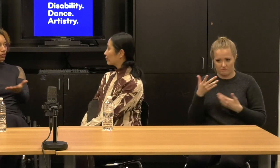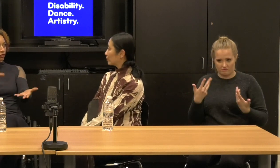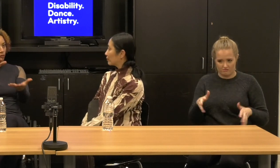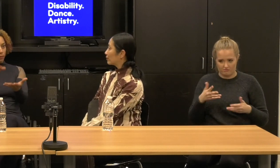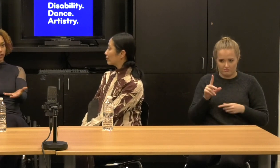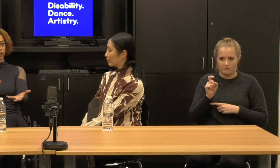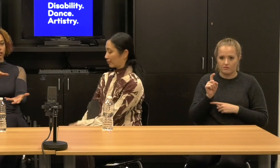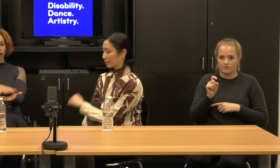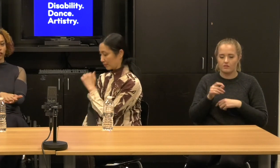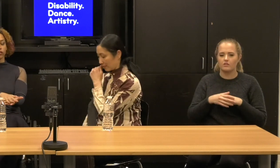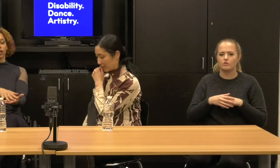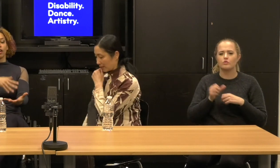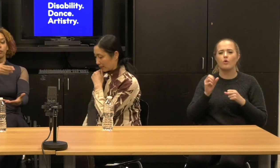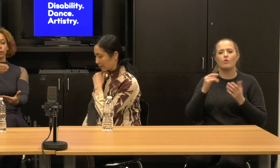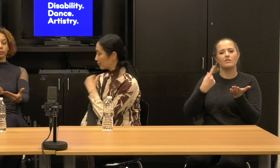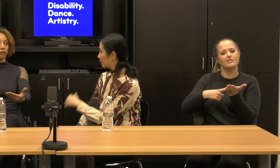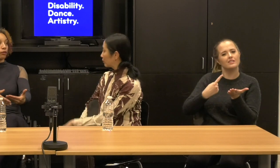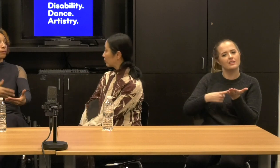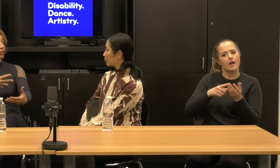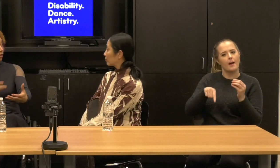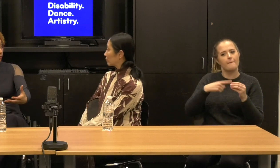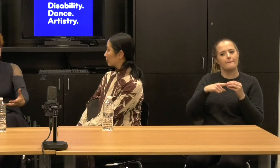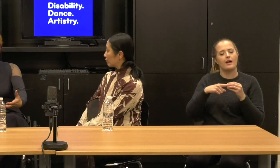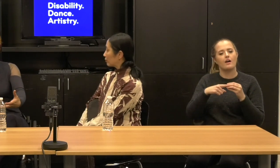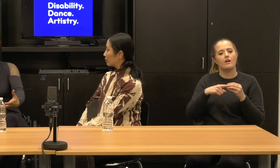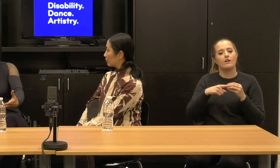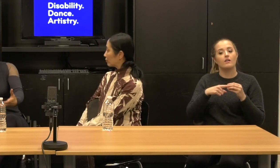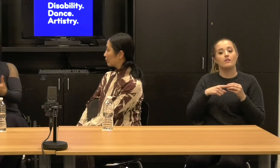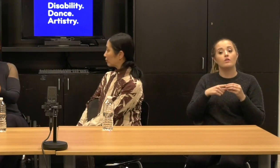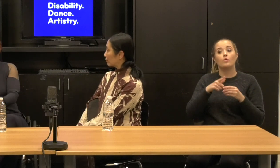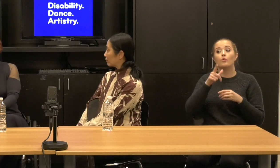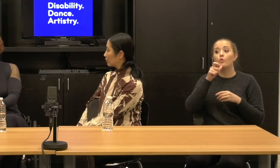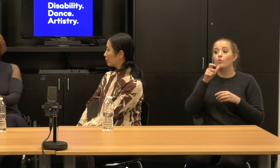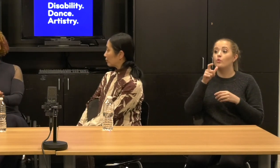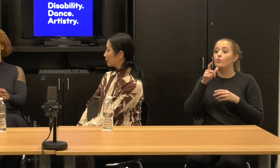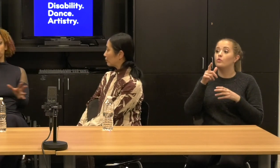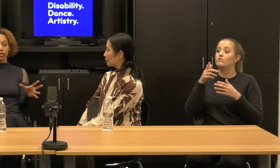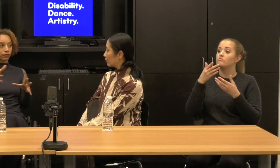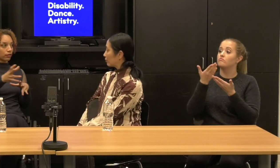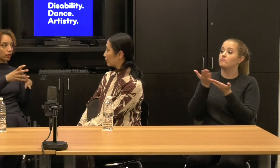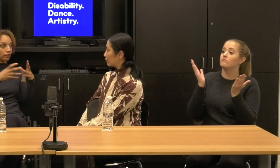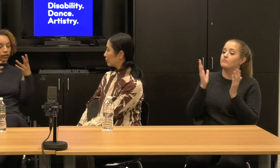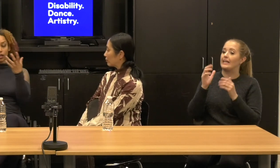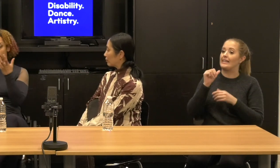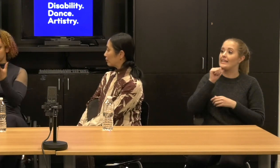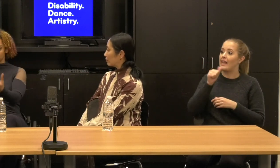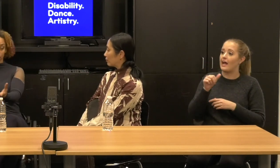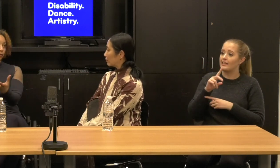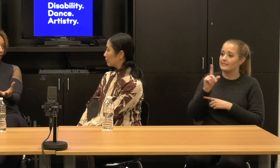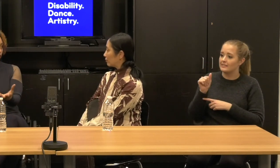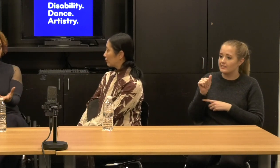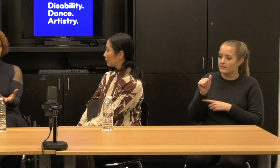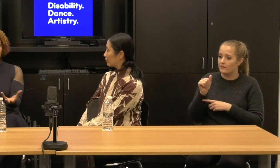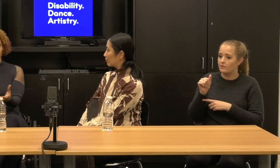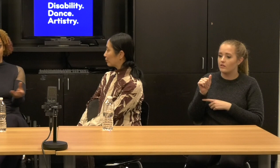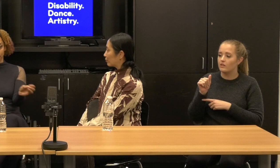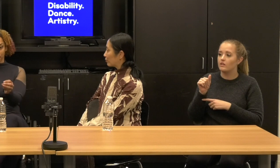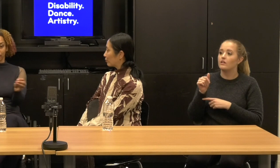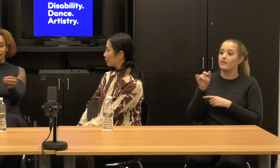The conversation of ability in dance when it was performed by non disabled dancers was one set of thing when you transferred it over to disabled dancers because it became about